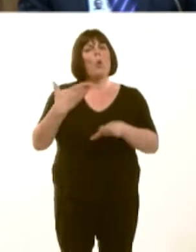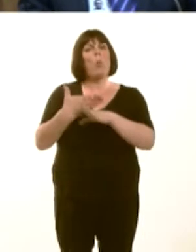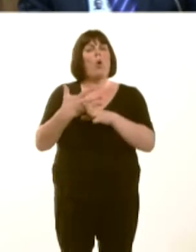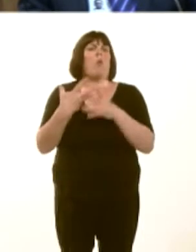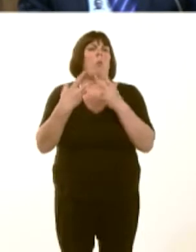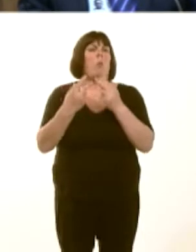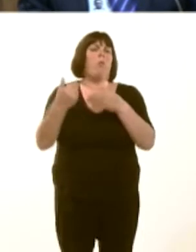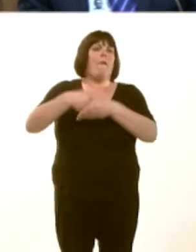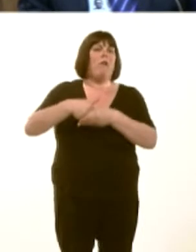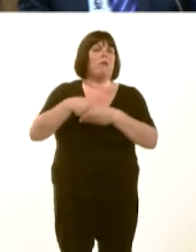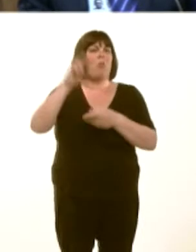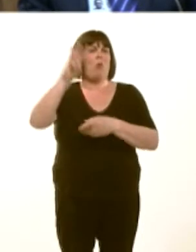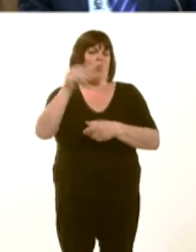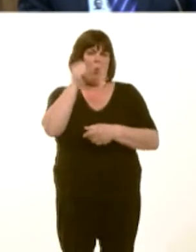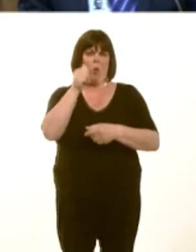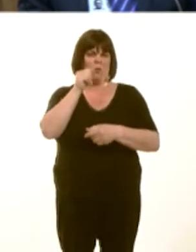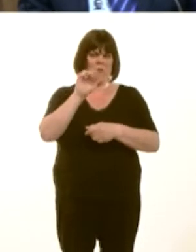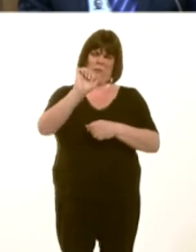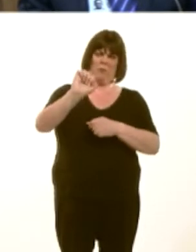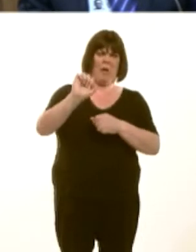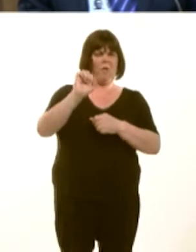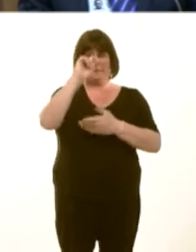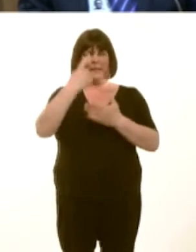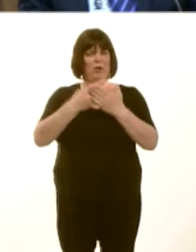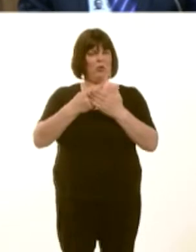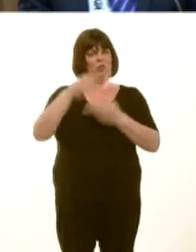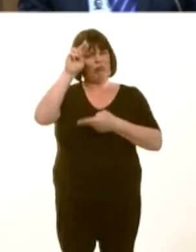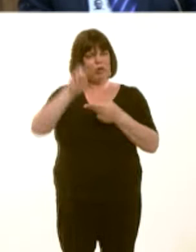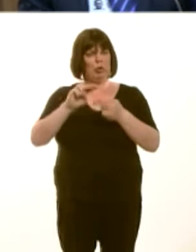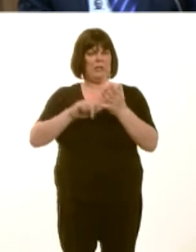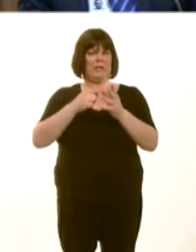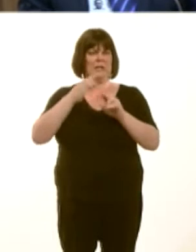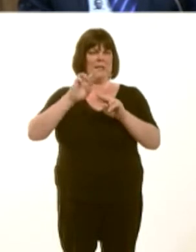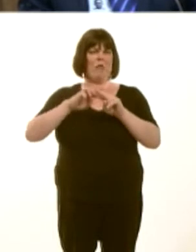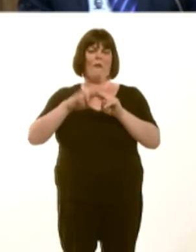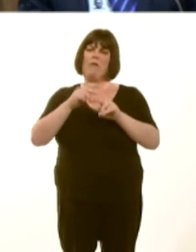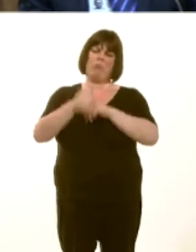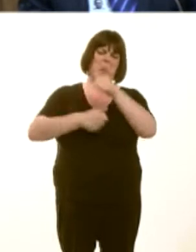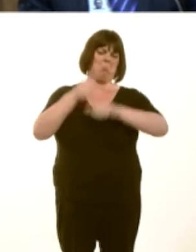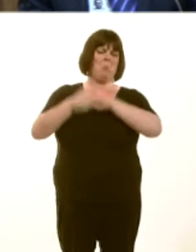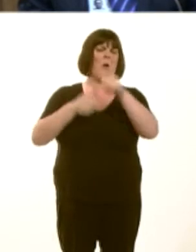Ond rym niín gwybod unwaith eto fod pobl yn dal i deimlo nad oes digon o arian ganddynt yn eu pocedi.